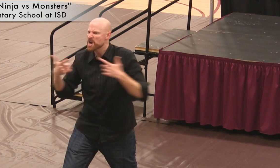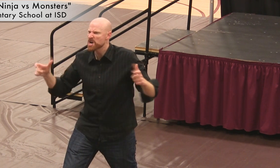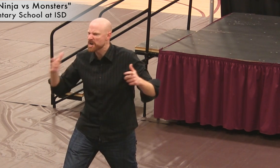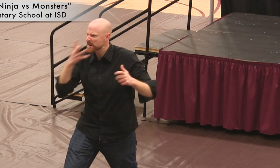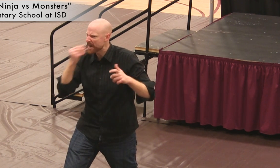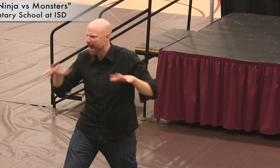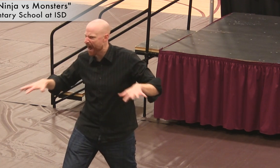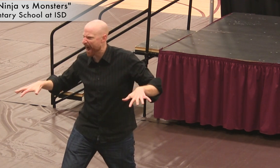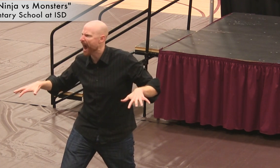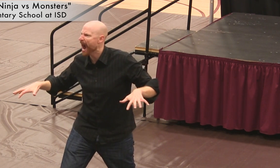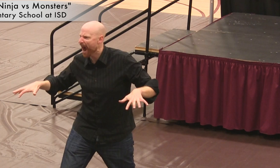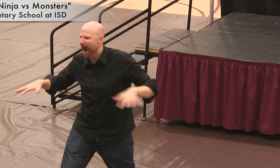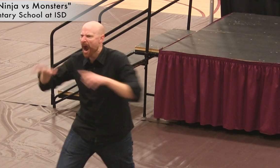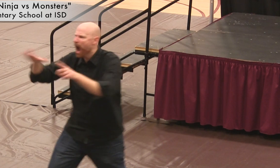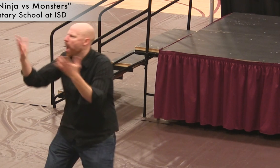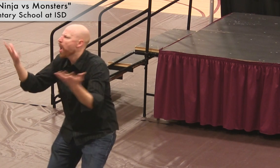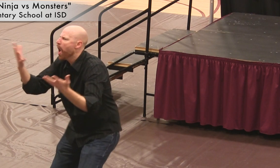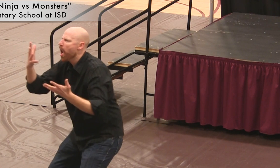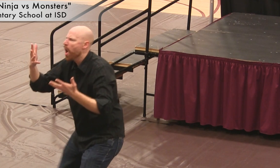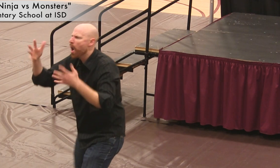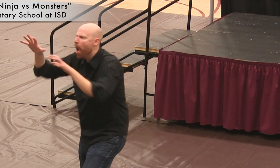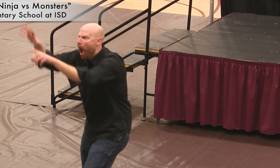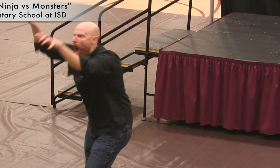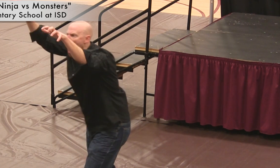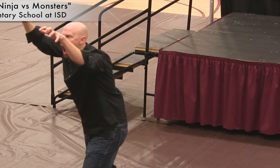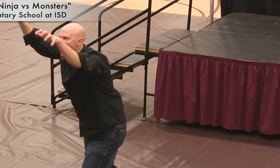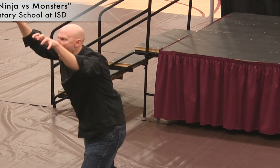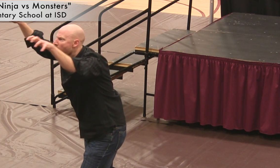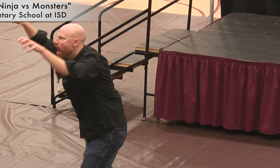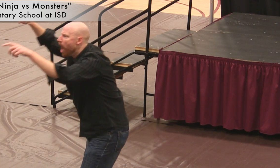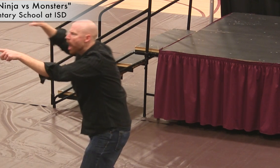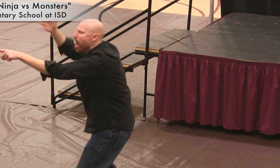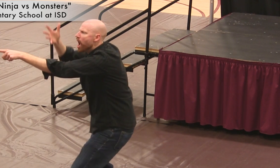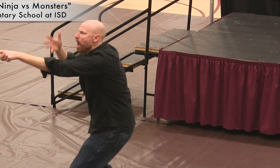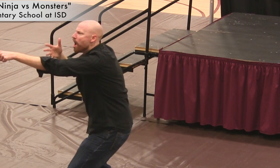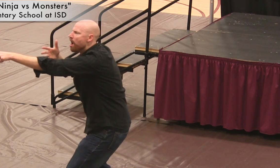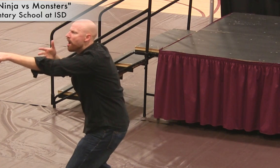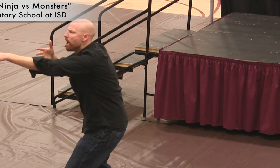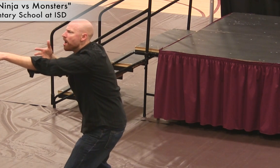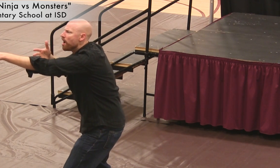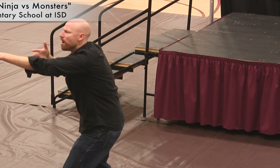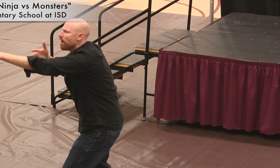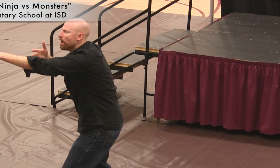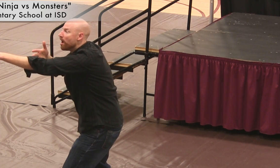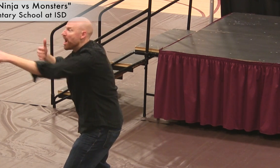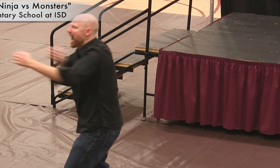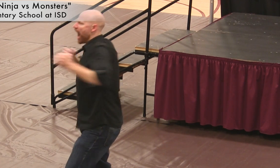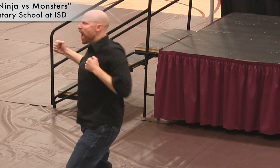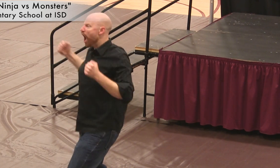becomes a big wolf monster! [audience comments] A gorilla?!